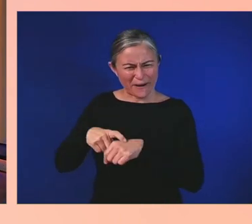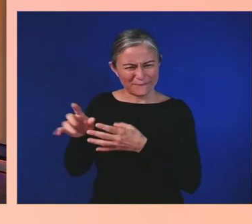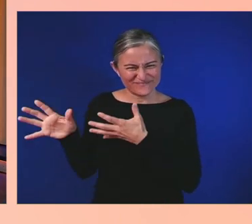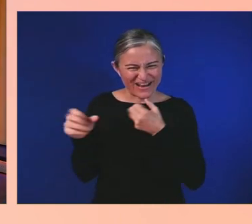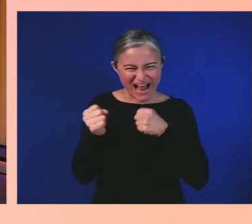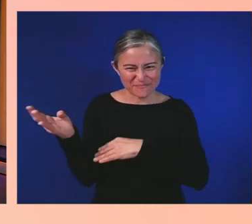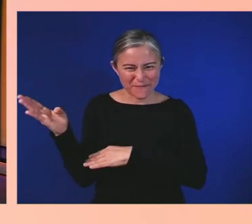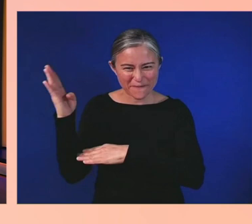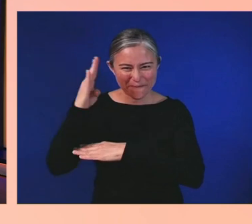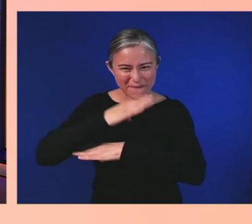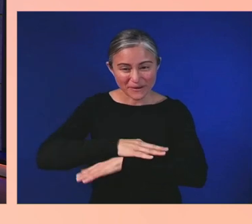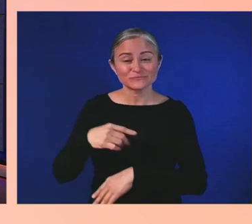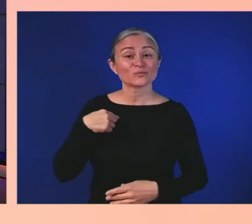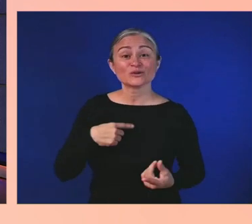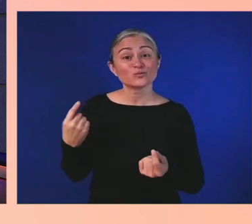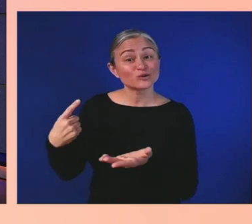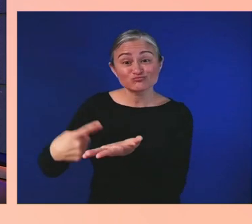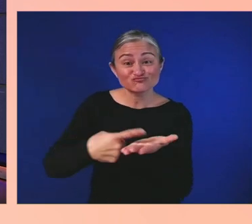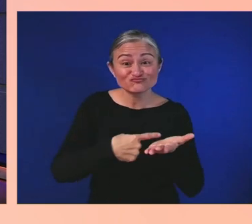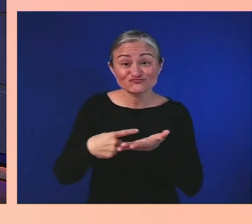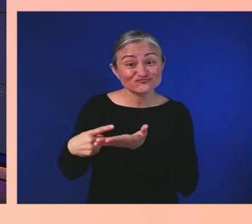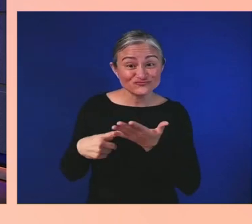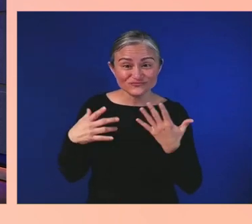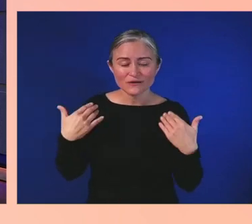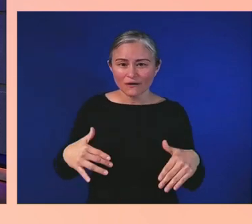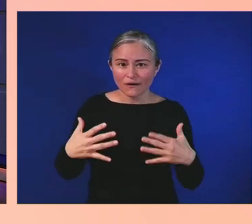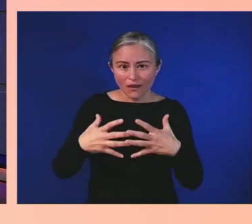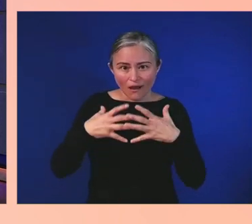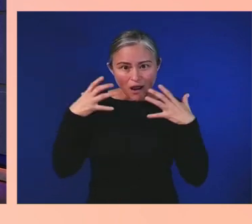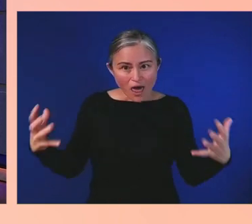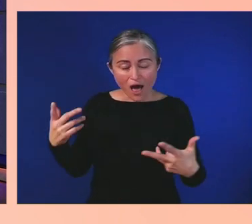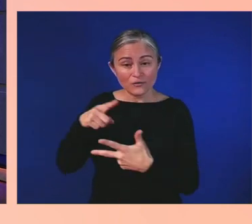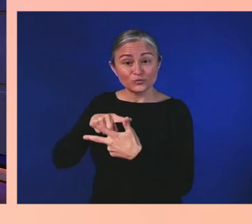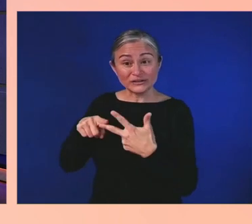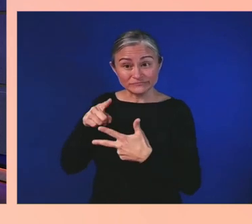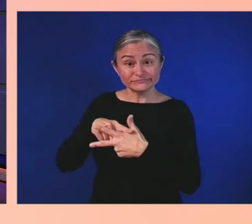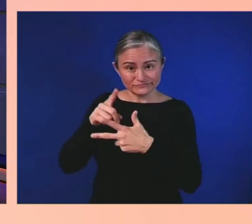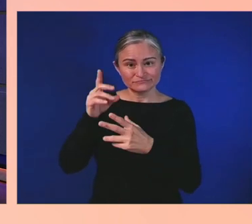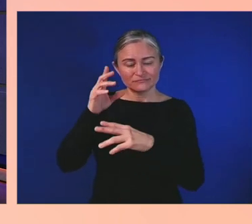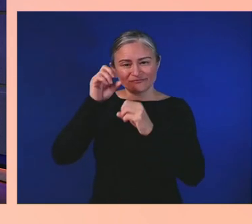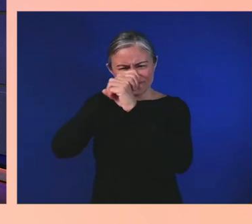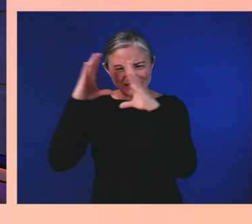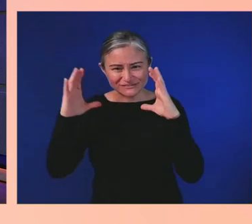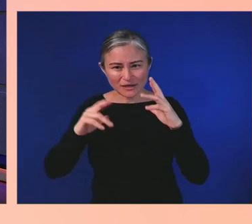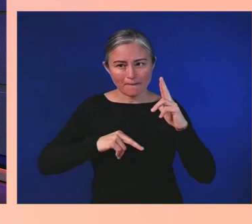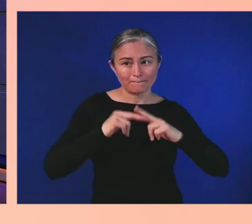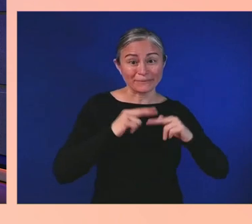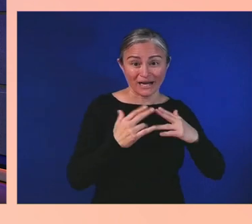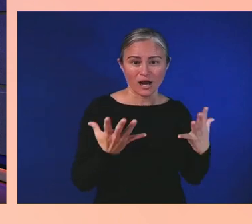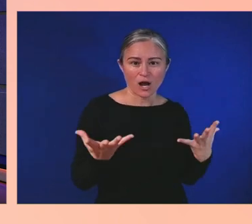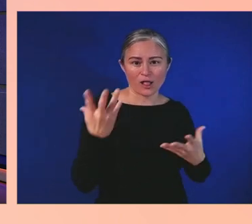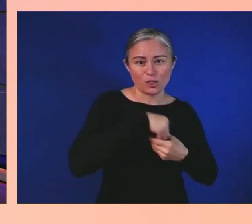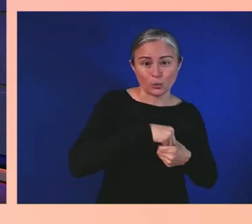If you choose to share on social, please use the hashtag #AbilitySummit, and because we're always working